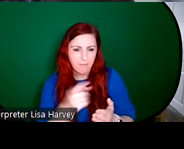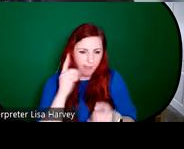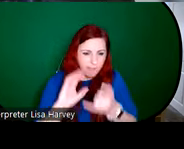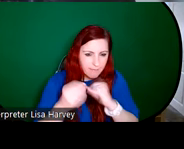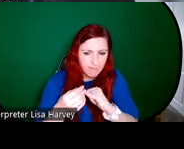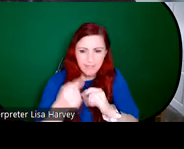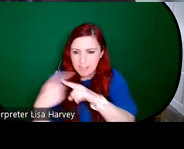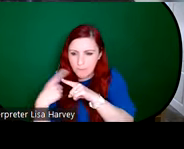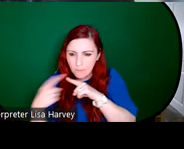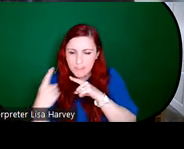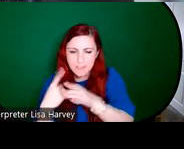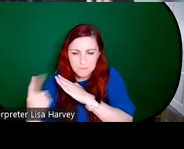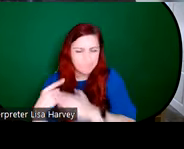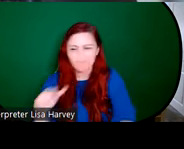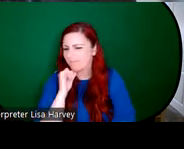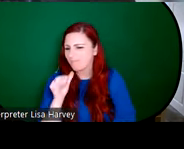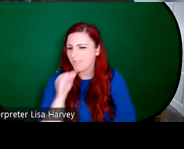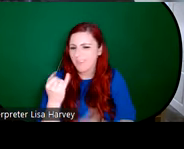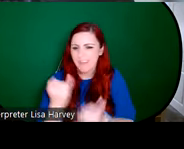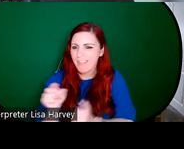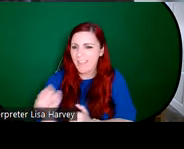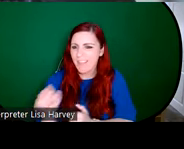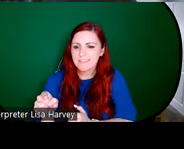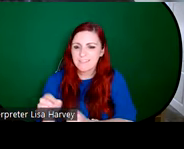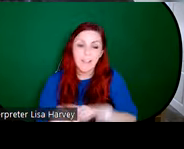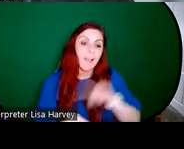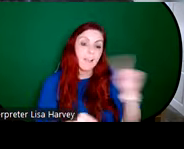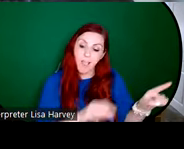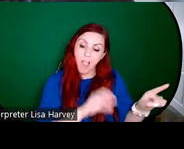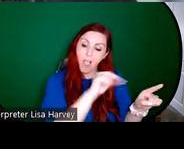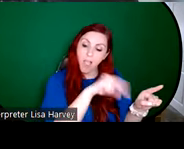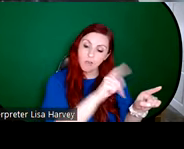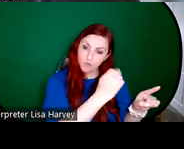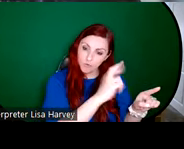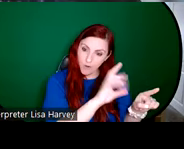had to leave Harry Clarke's studios before they could develop their own personal